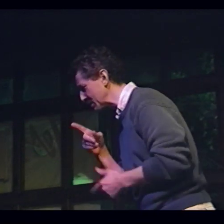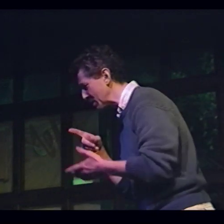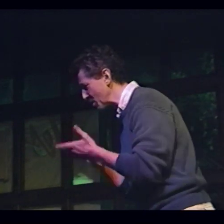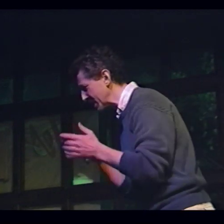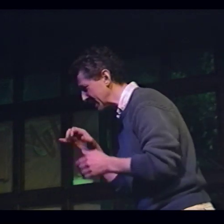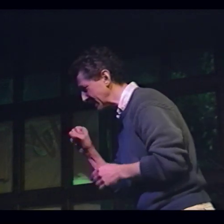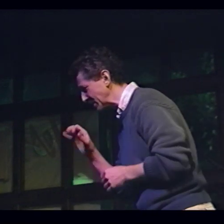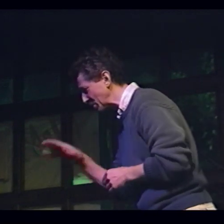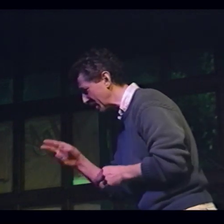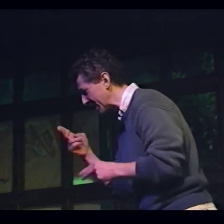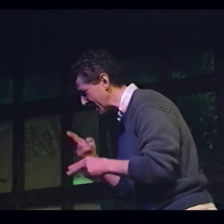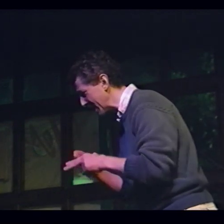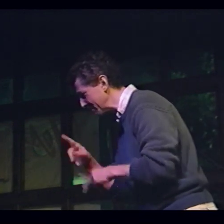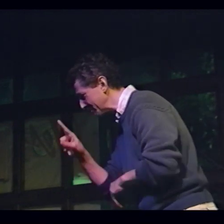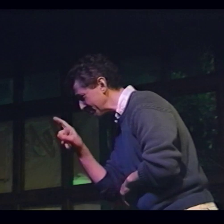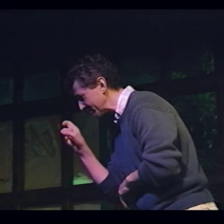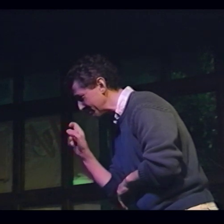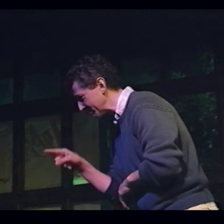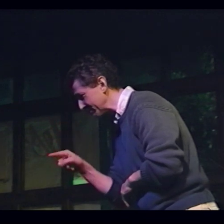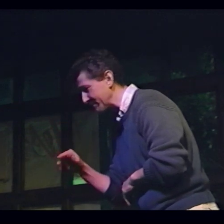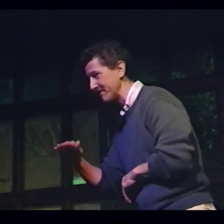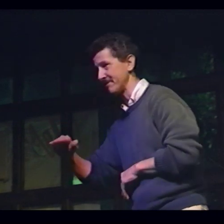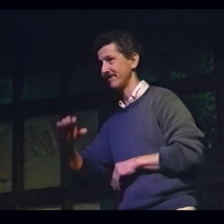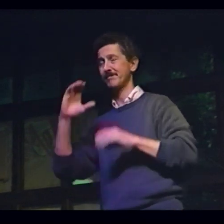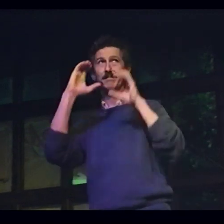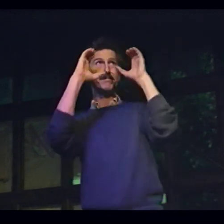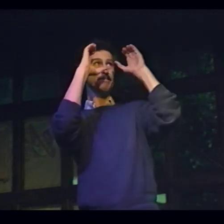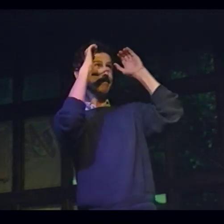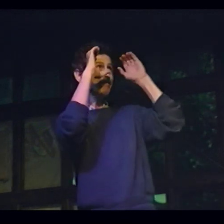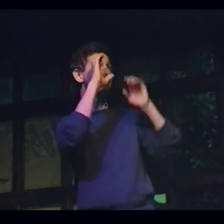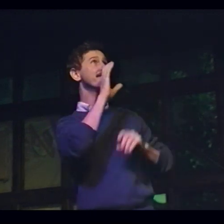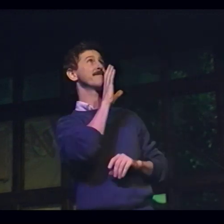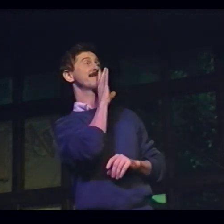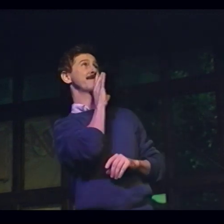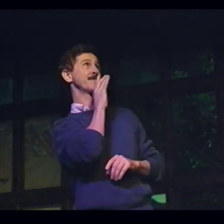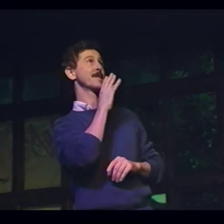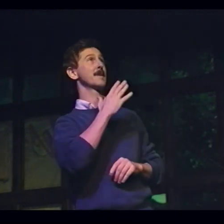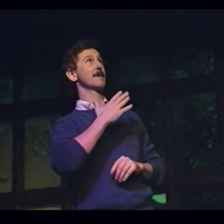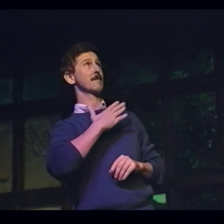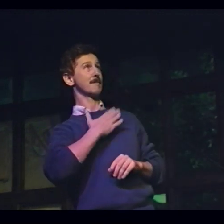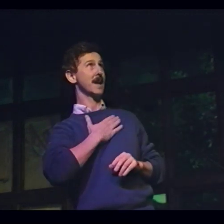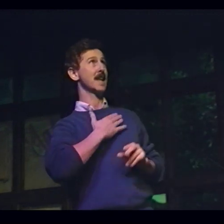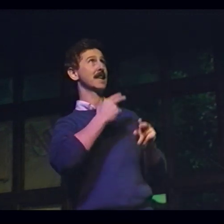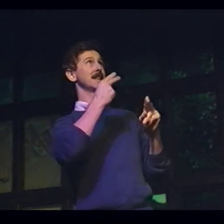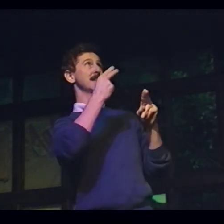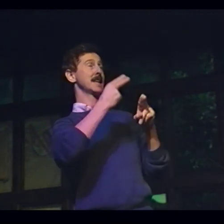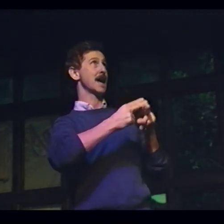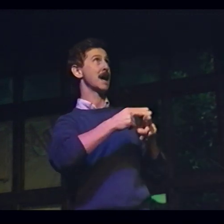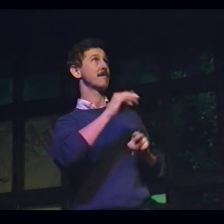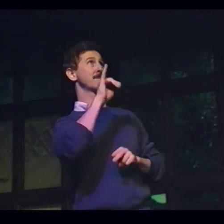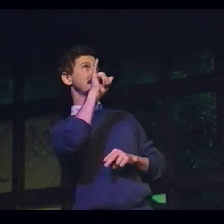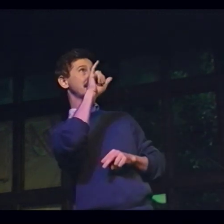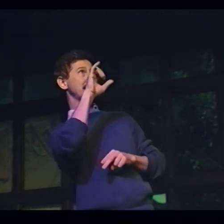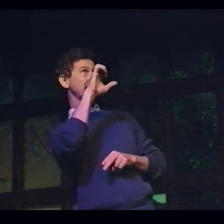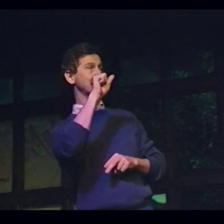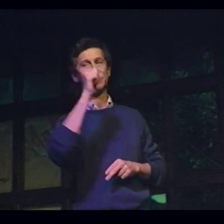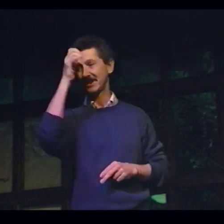Speak, and tell me, what is your name? I looked up with saucer eyes and spoke, "My name is..."